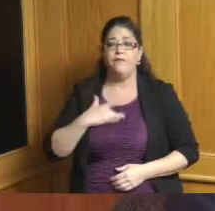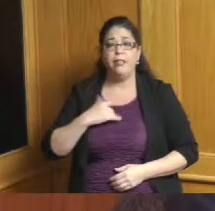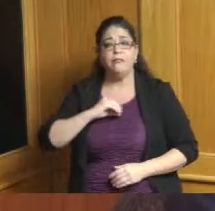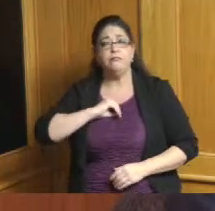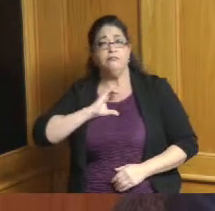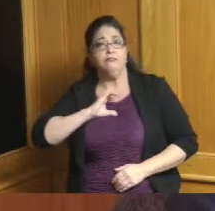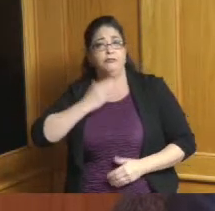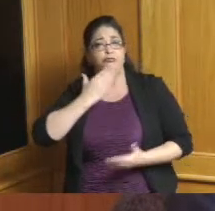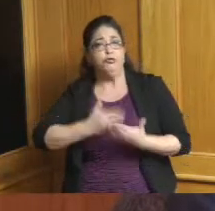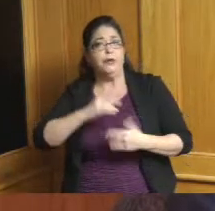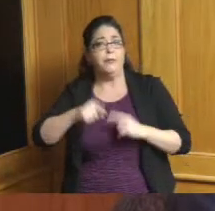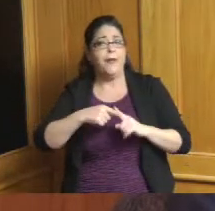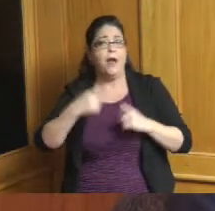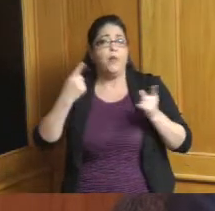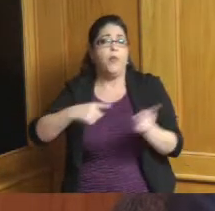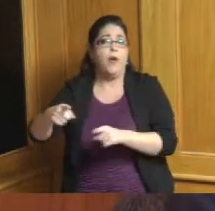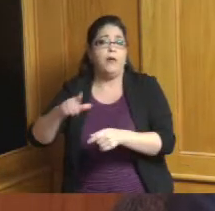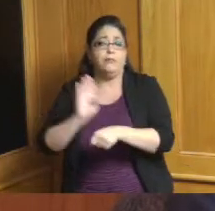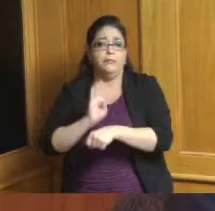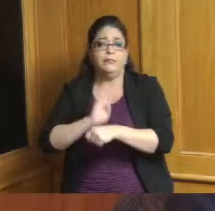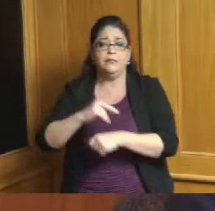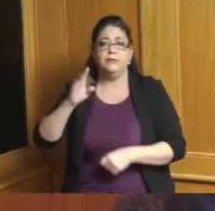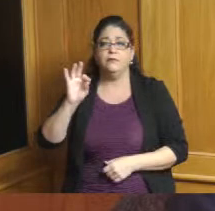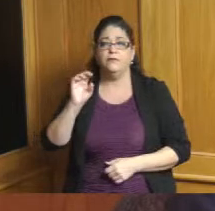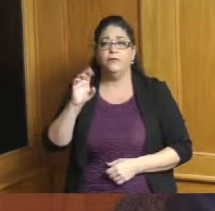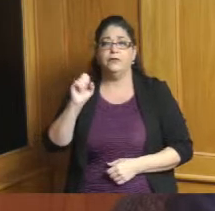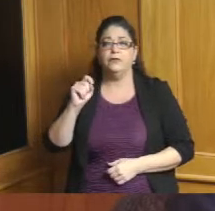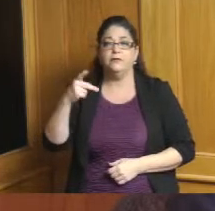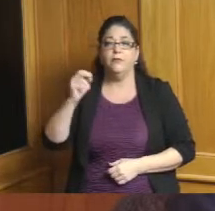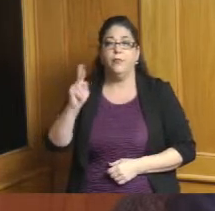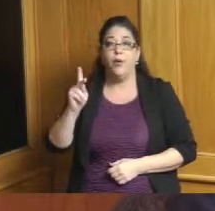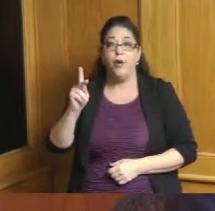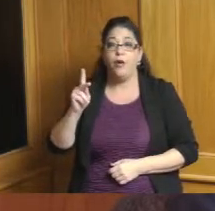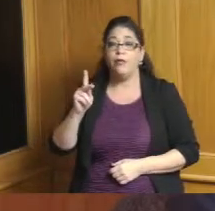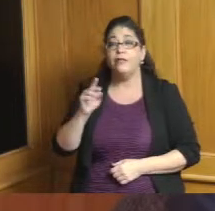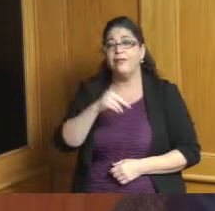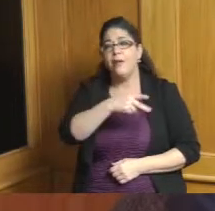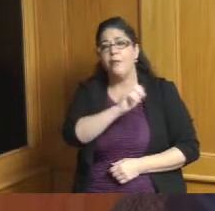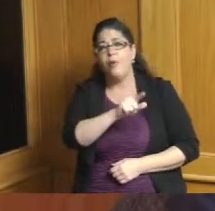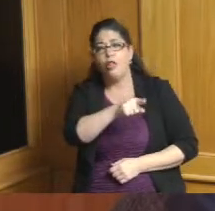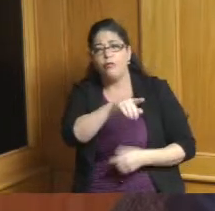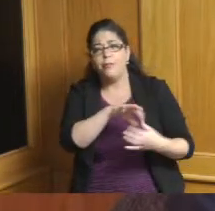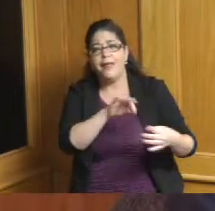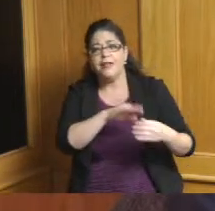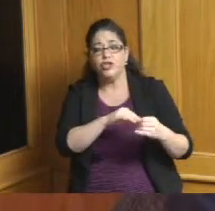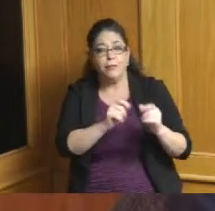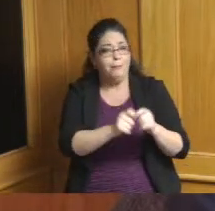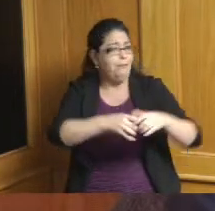Forest Park you know Paul you mentioned population growth significant population growth whereas the